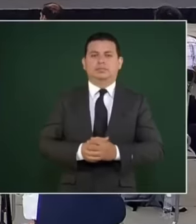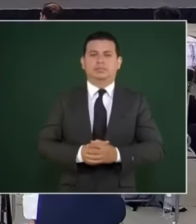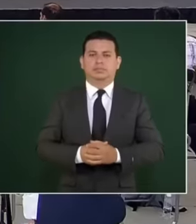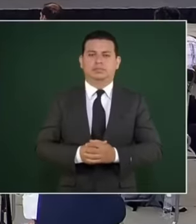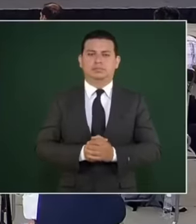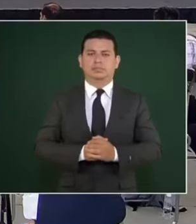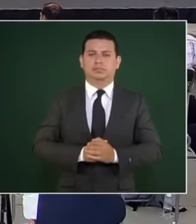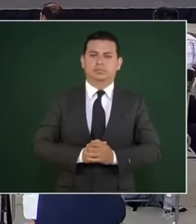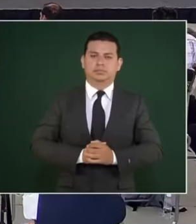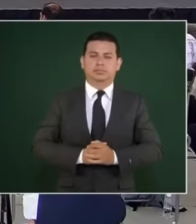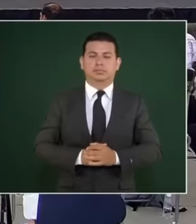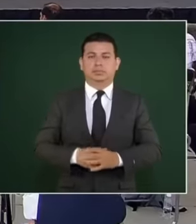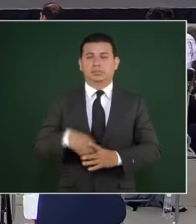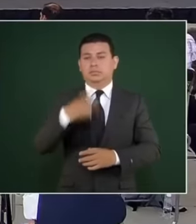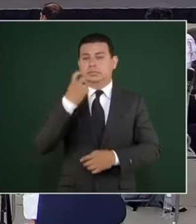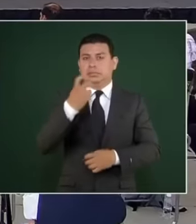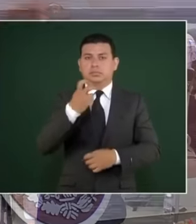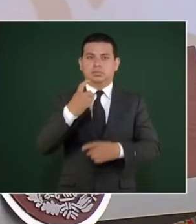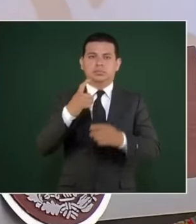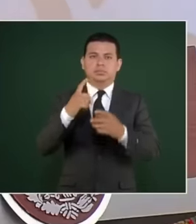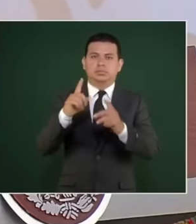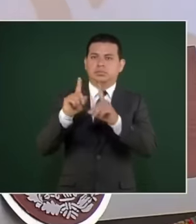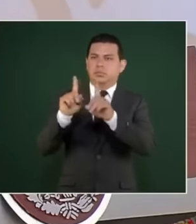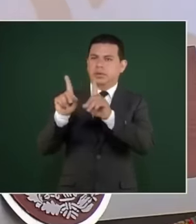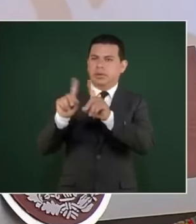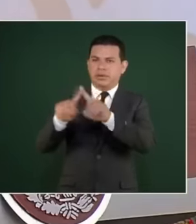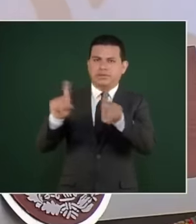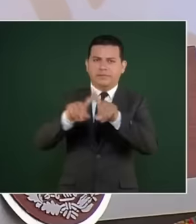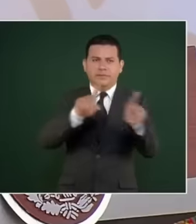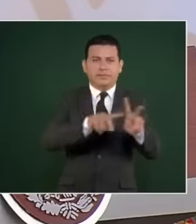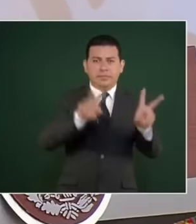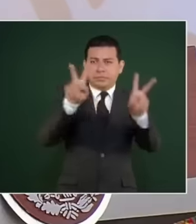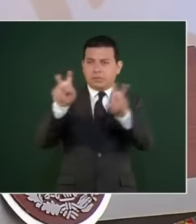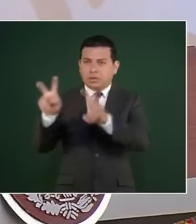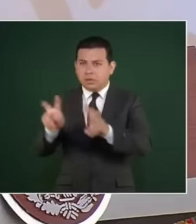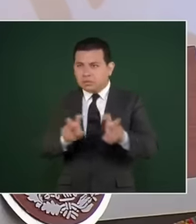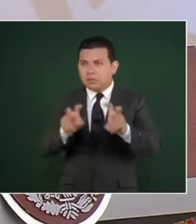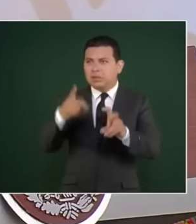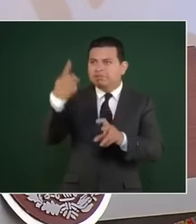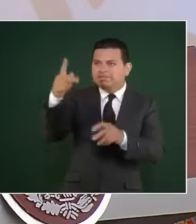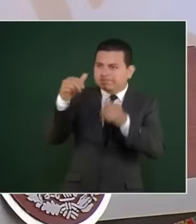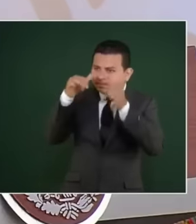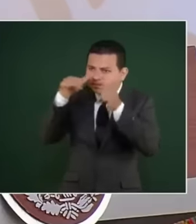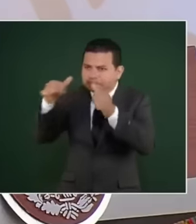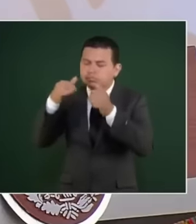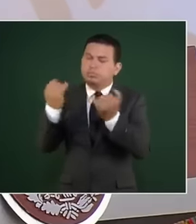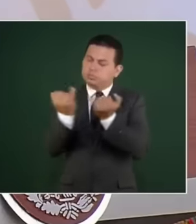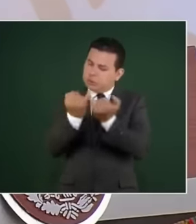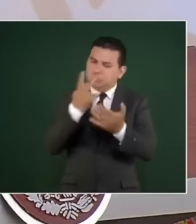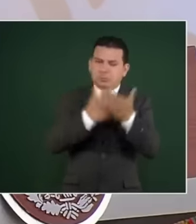addressing causes like you has mentioned in their countries of origin This is a project To support